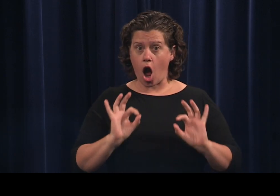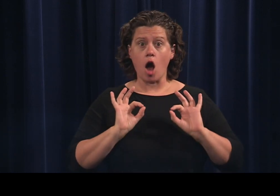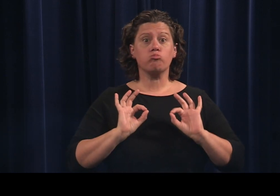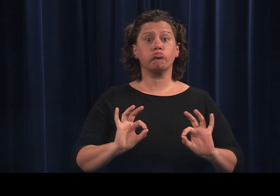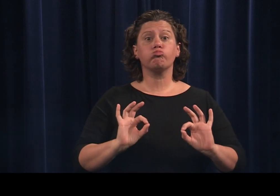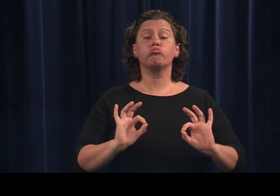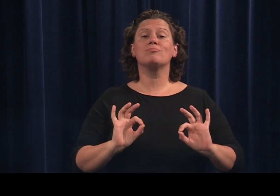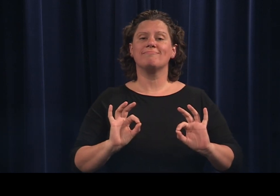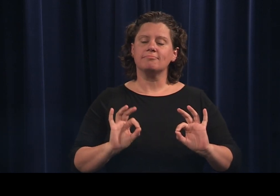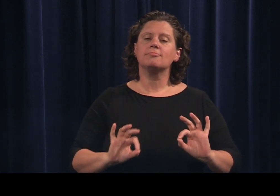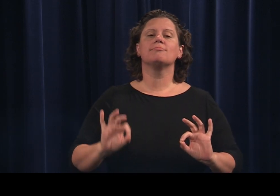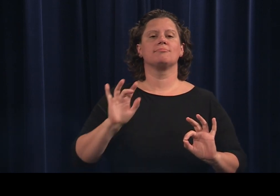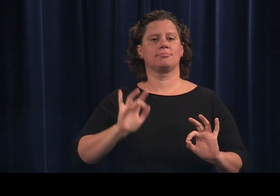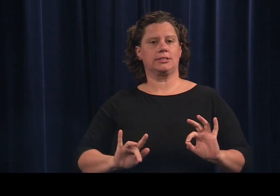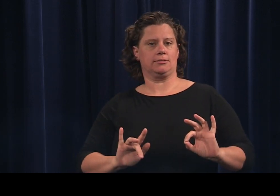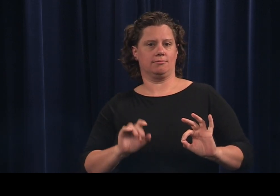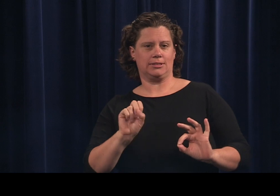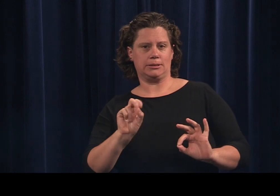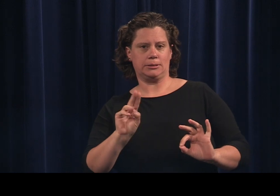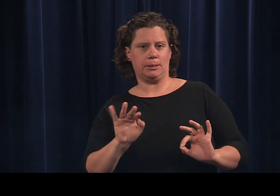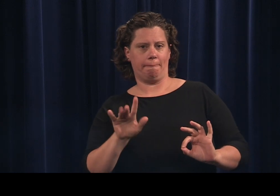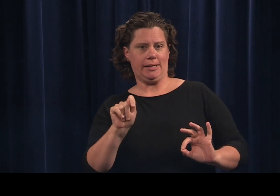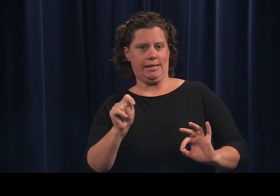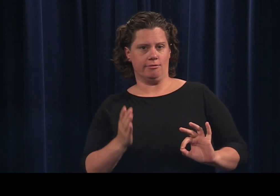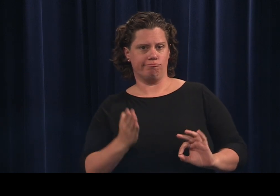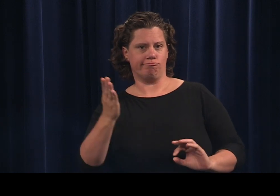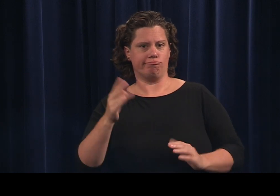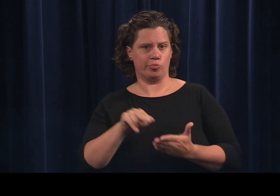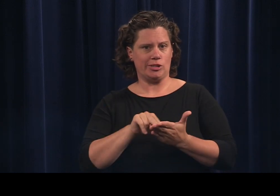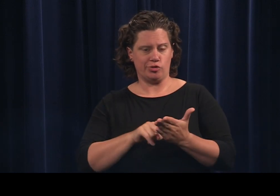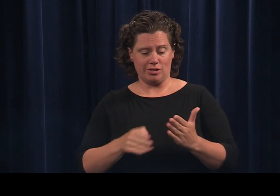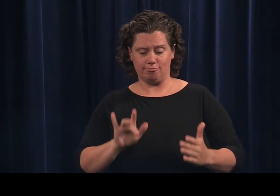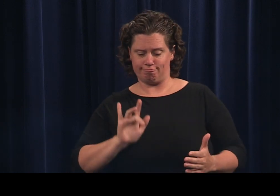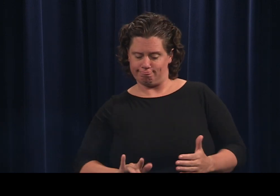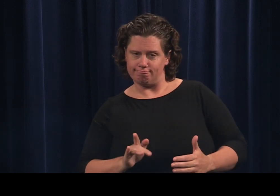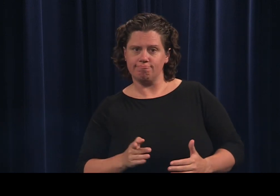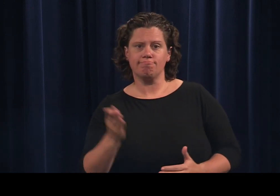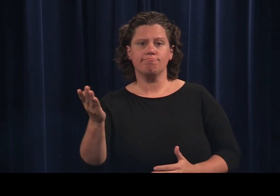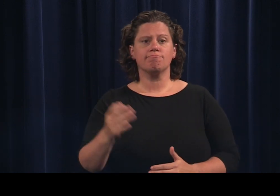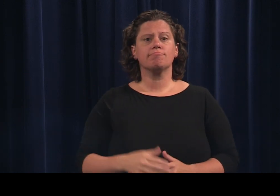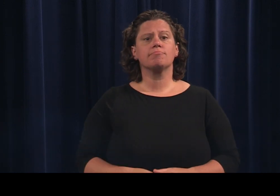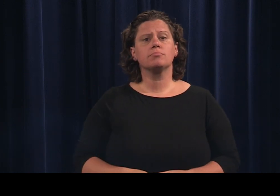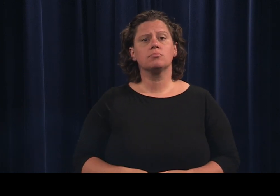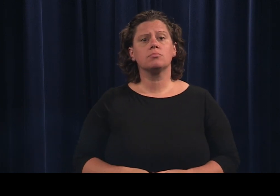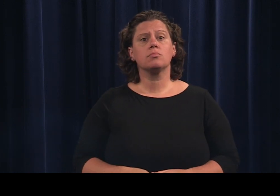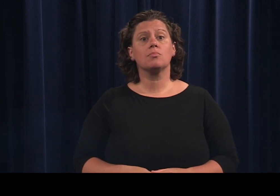If everything looks good click Submit registration.